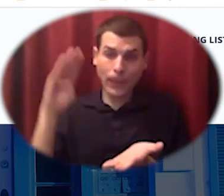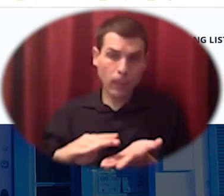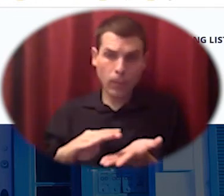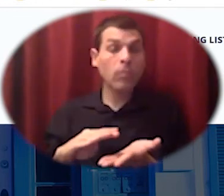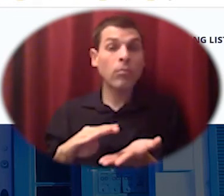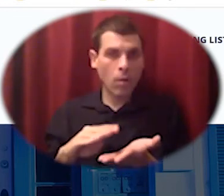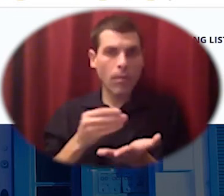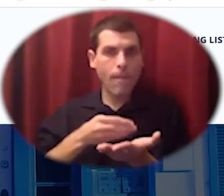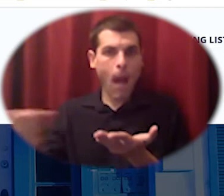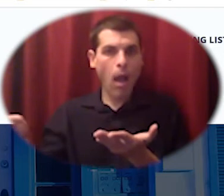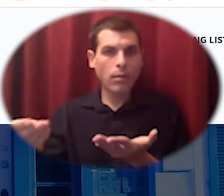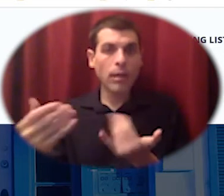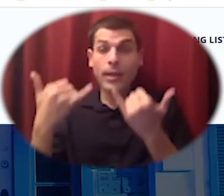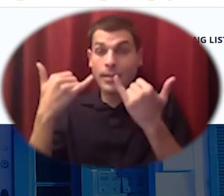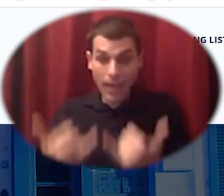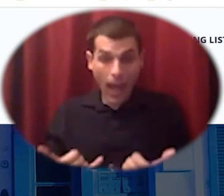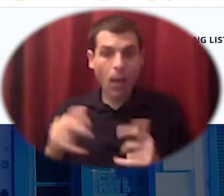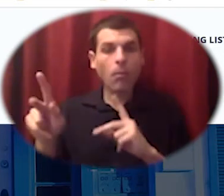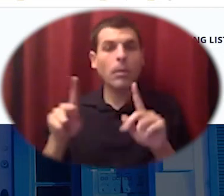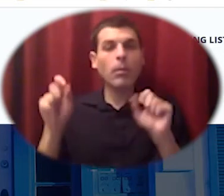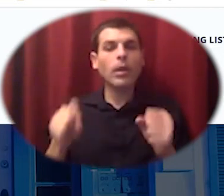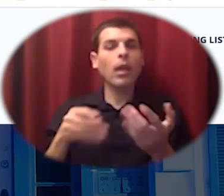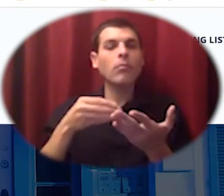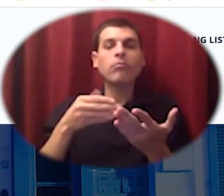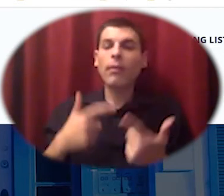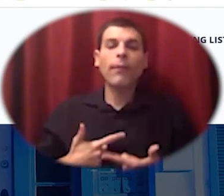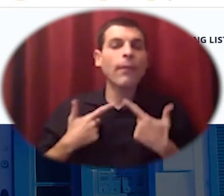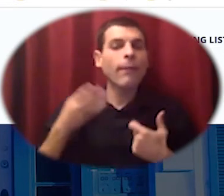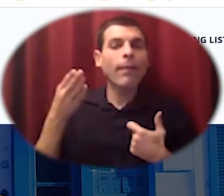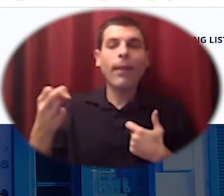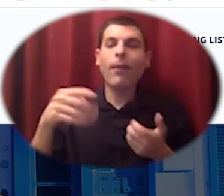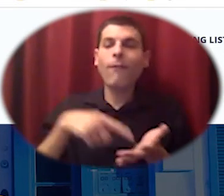permanently affordable housing after all that shook out